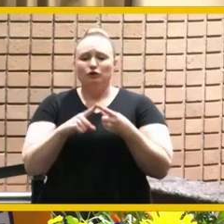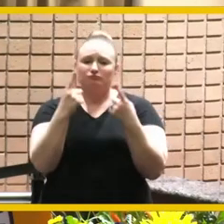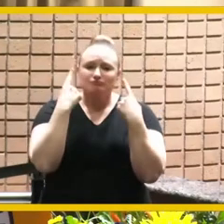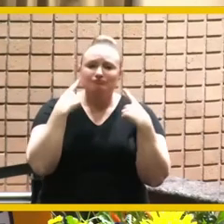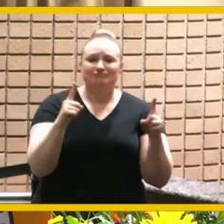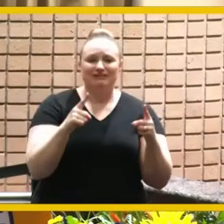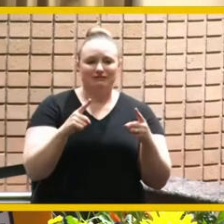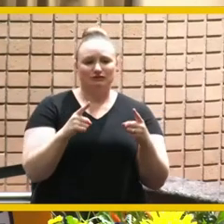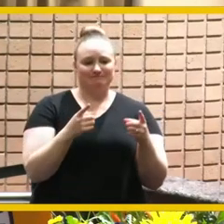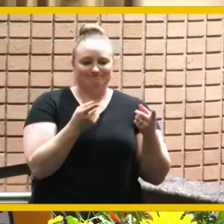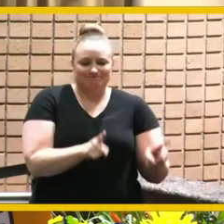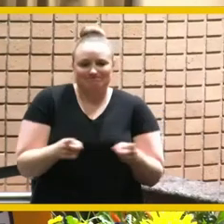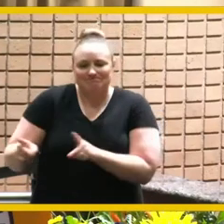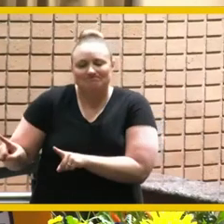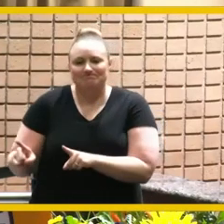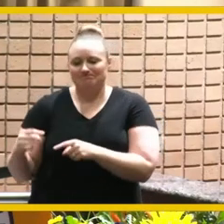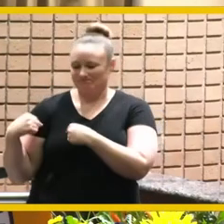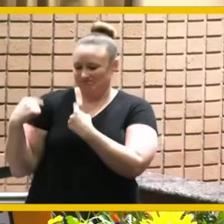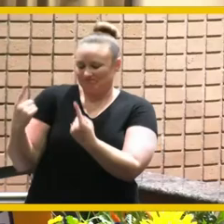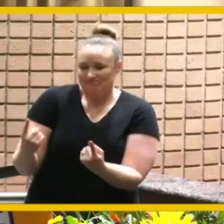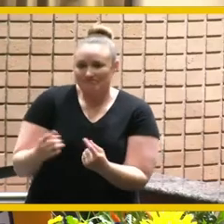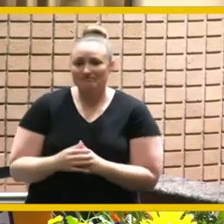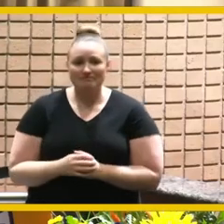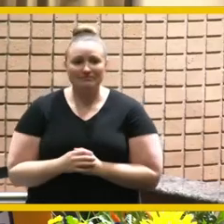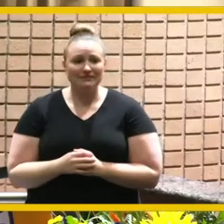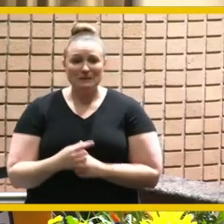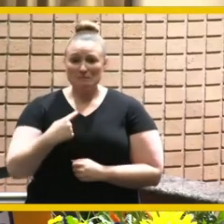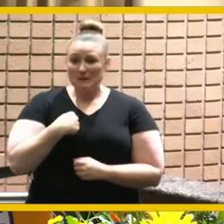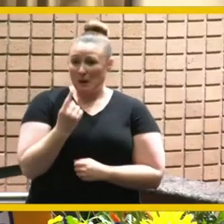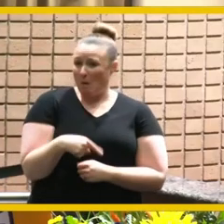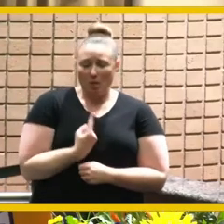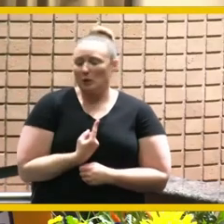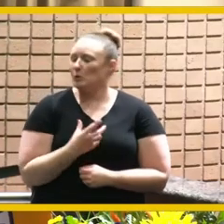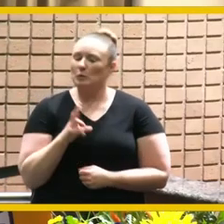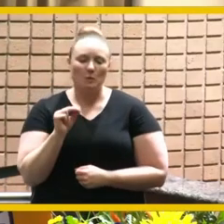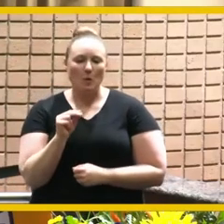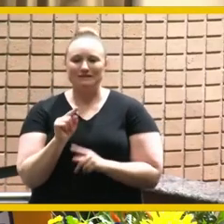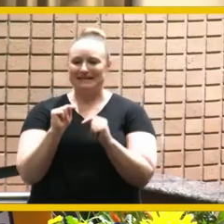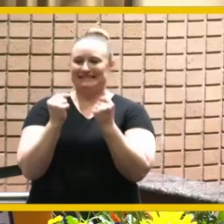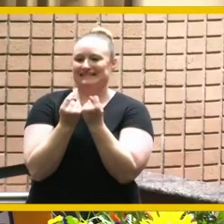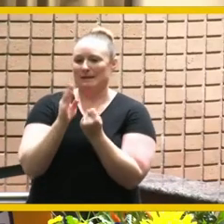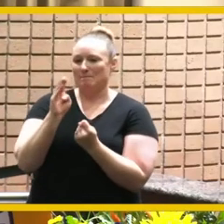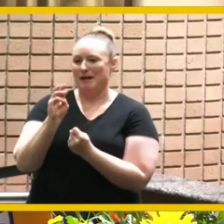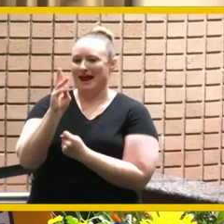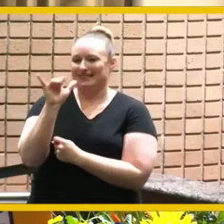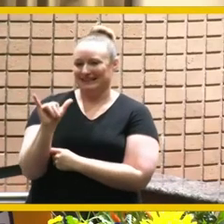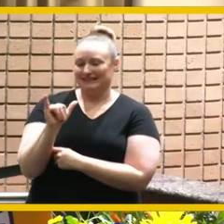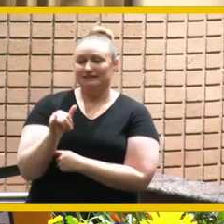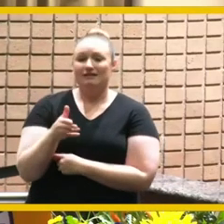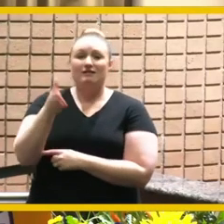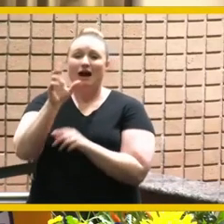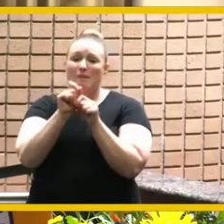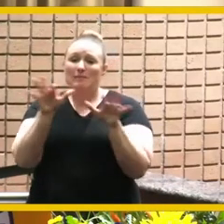it wasn't me it was a team effort team bailey god bless you all and thank you riverside for